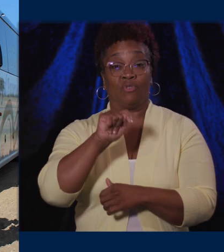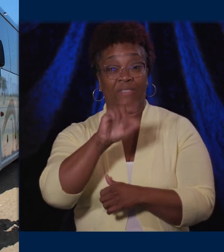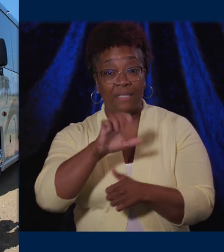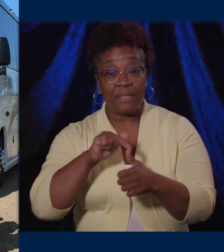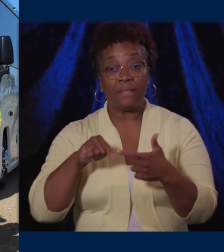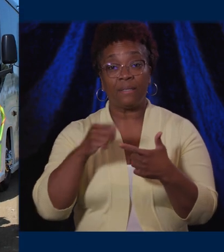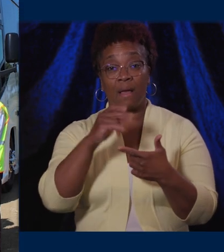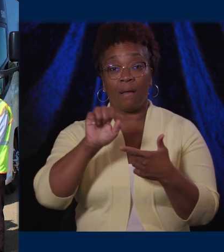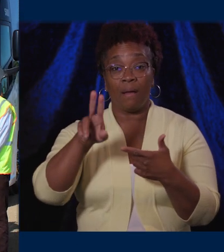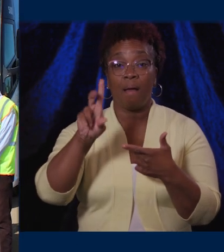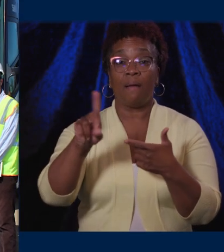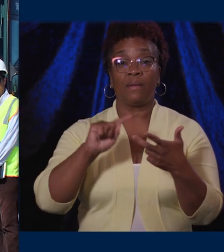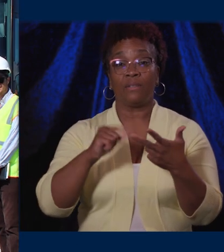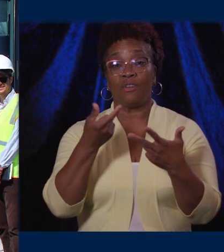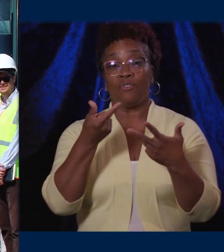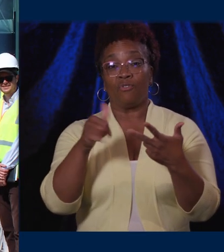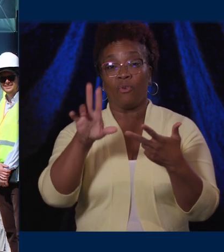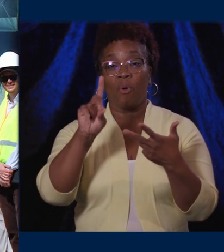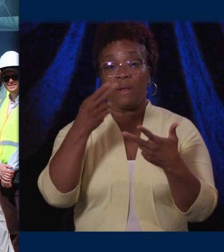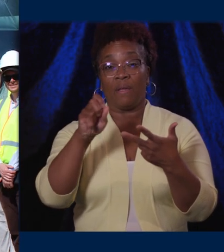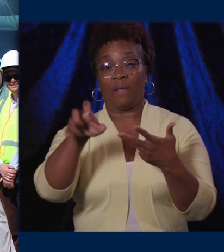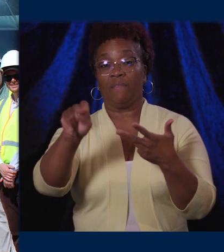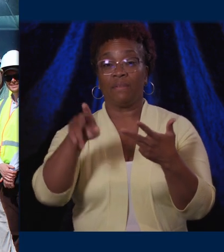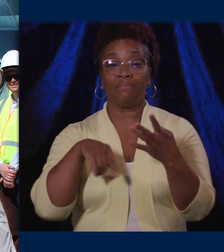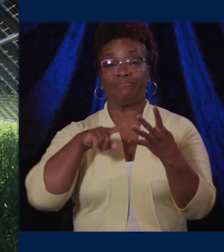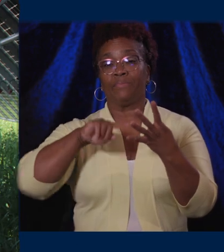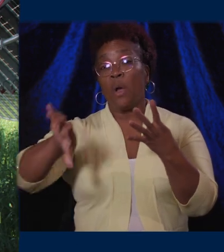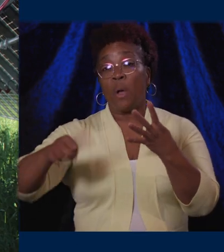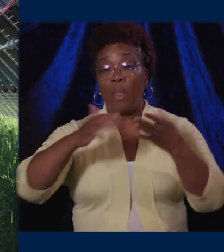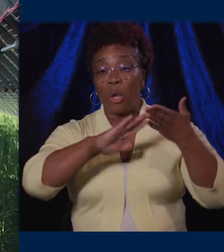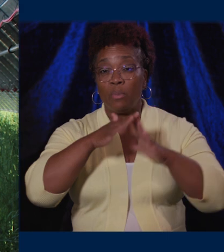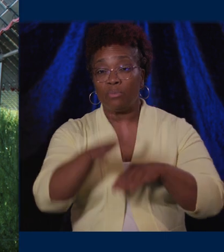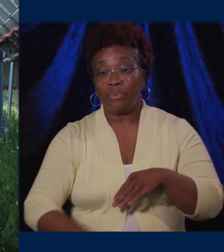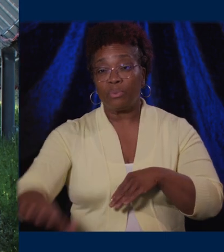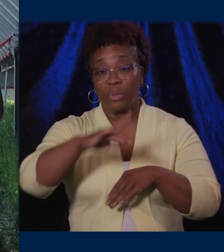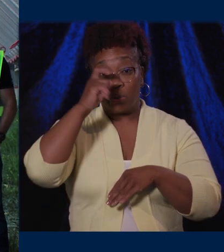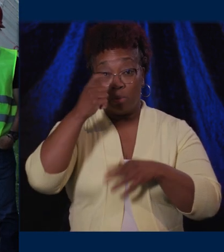At the end of the summer, these rising leaders will have created many valuable tools for open,